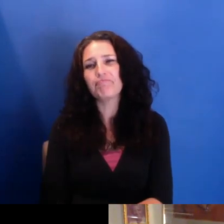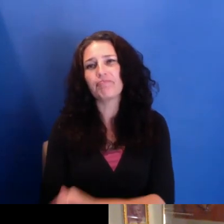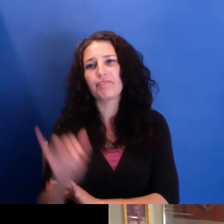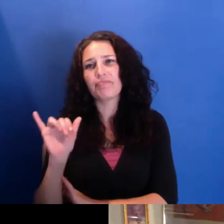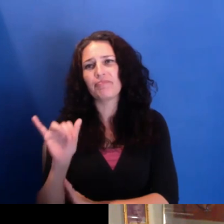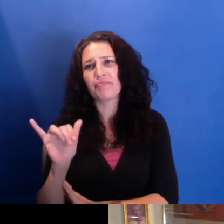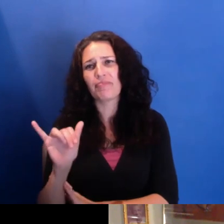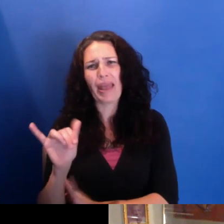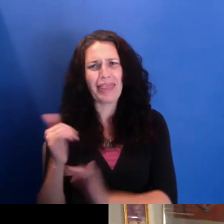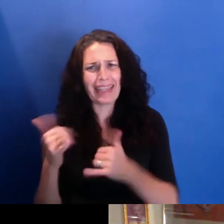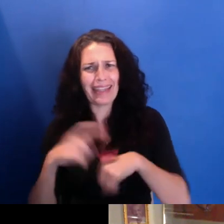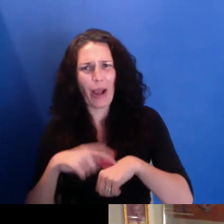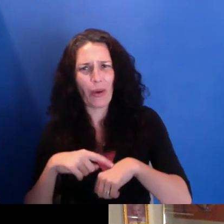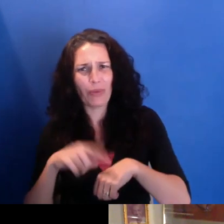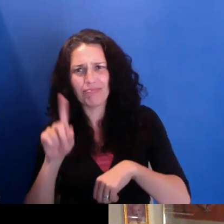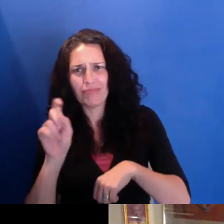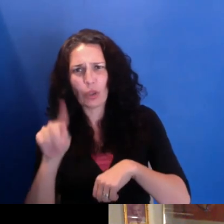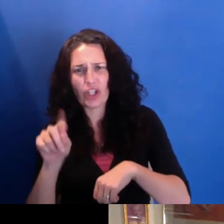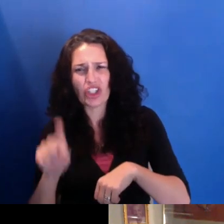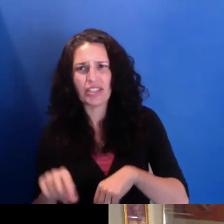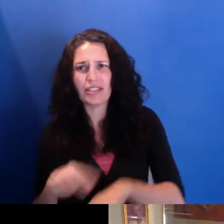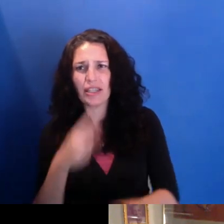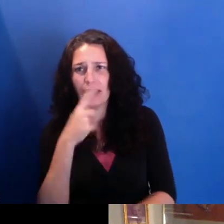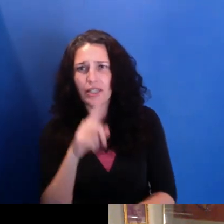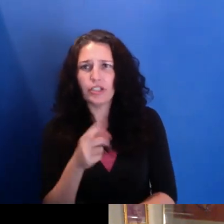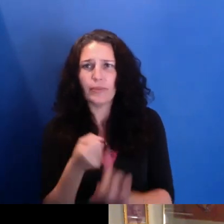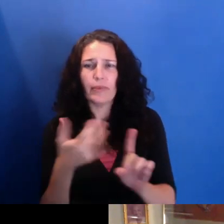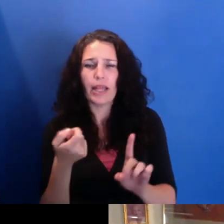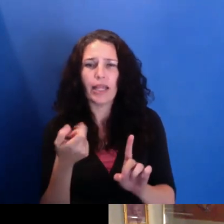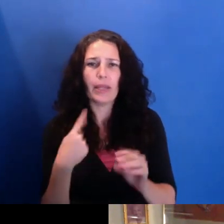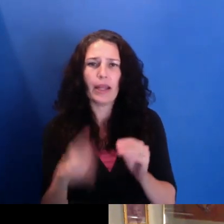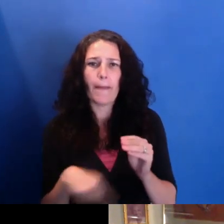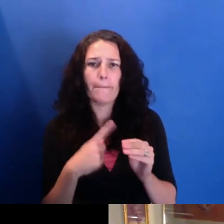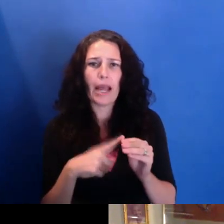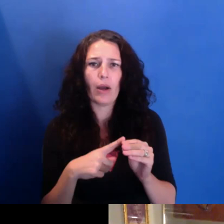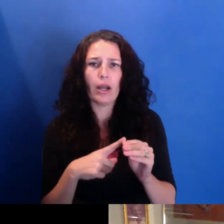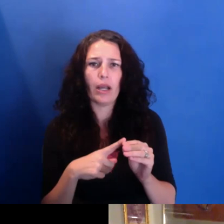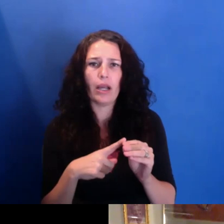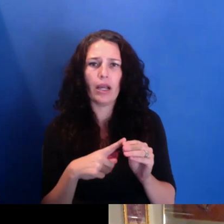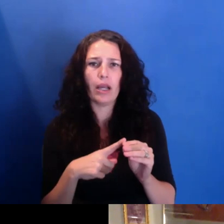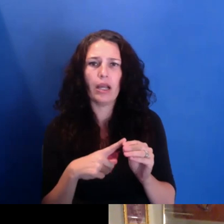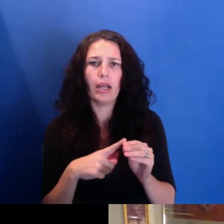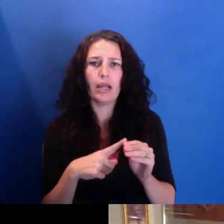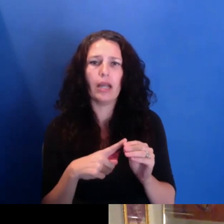to go to questions, but just talk about-- talk a little bit about what your personal projects are right now.